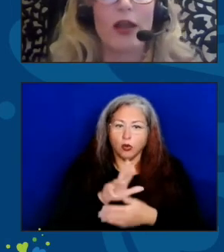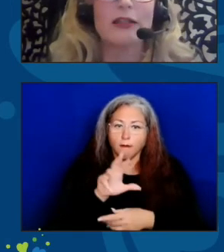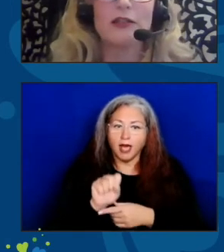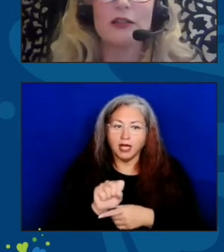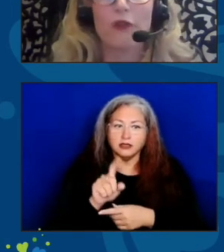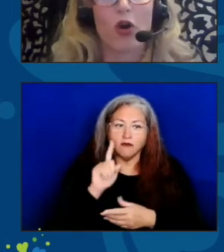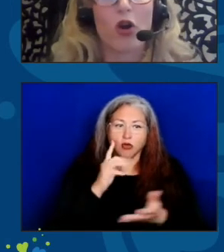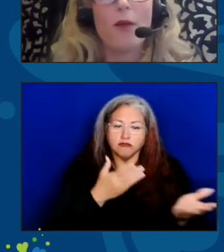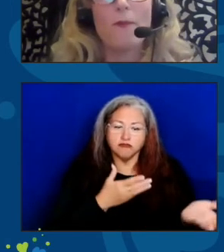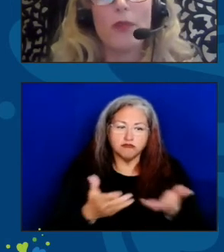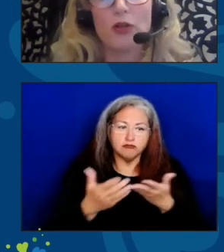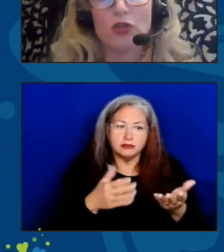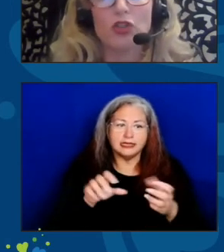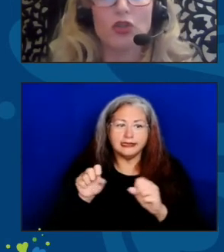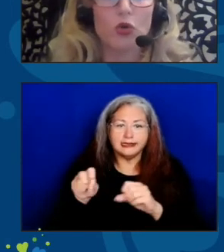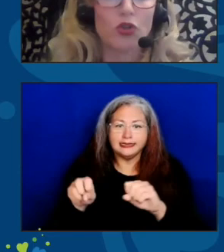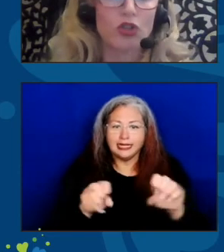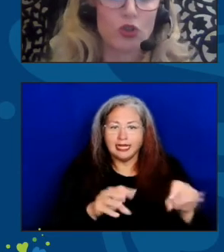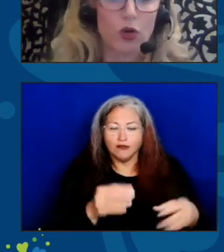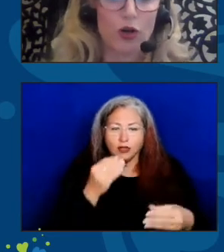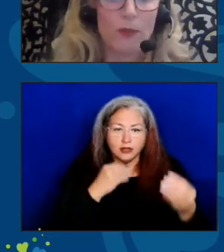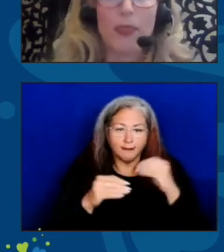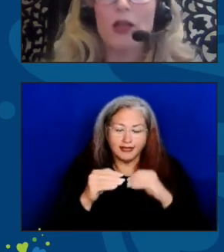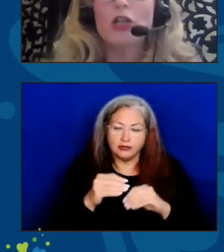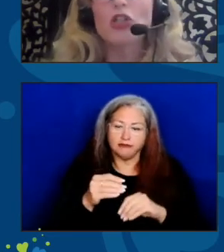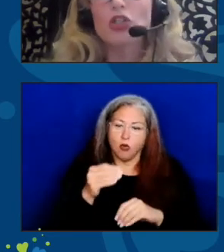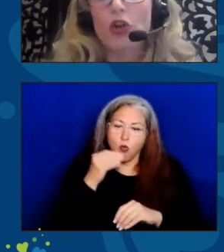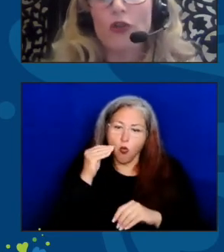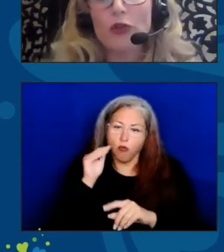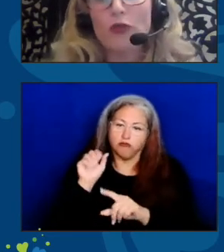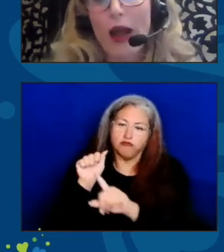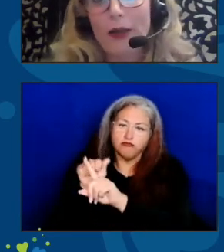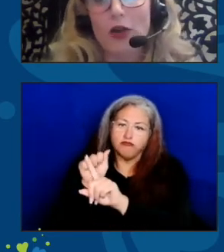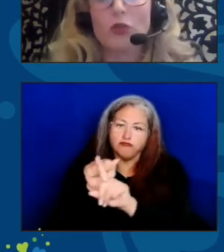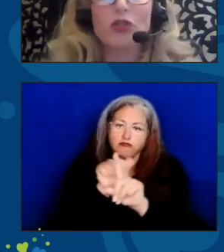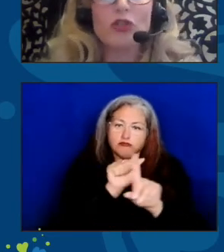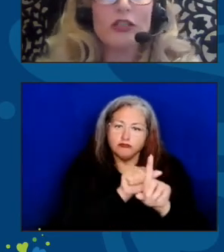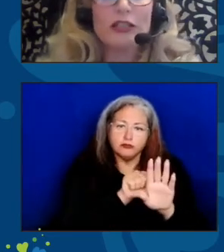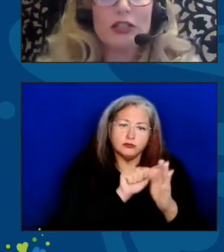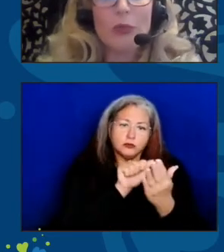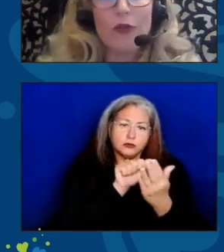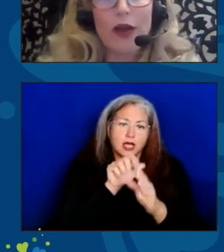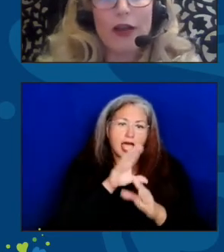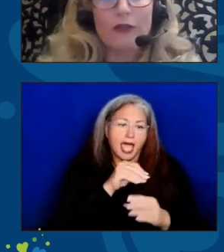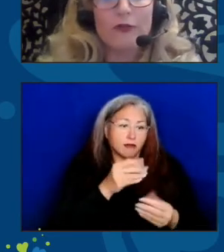and deliver meals, door to door. Serving grab and gos to continue providing foods